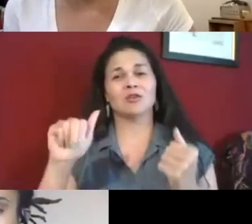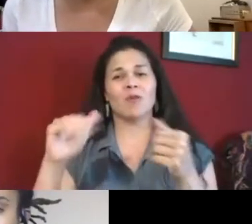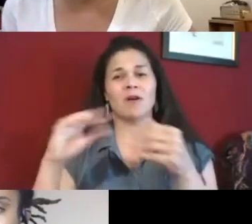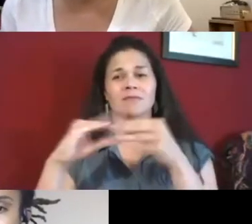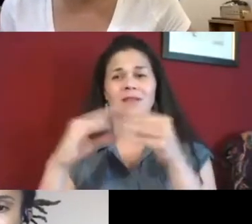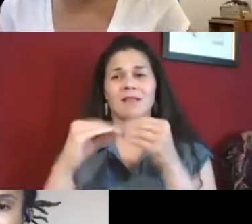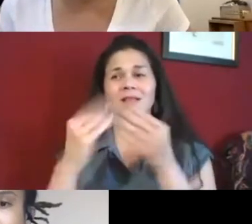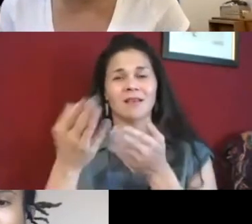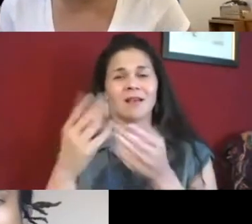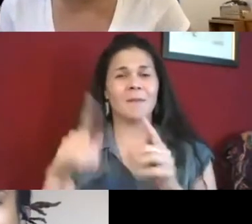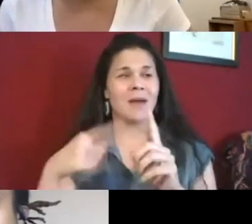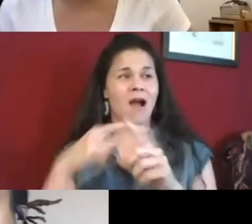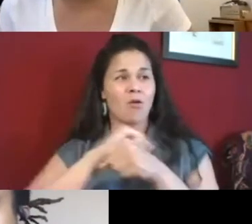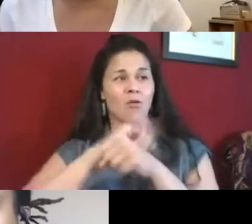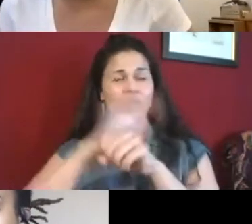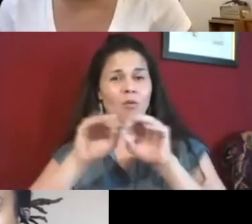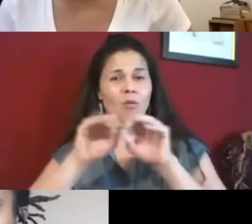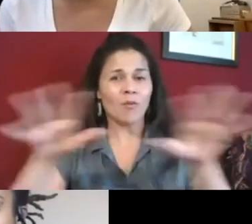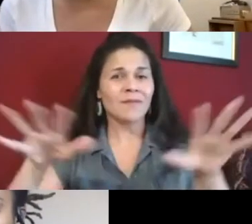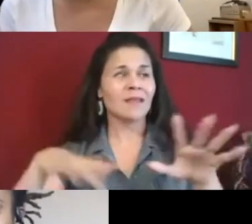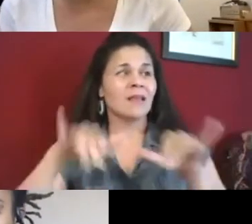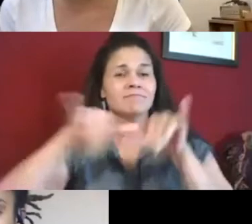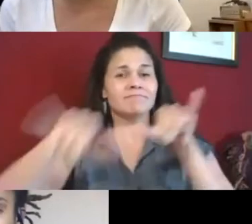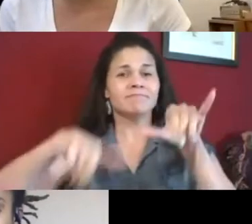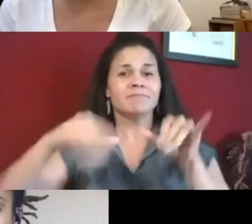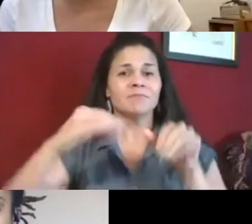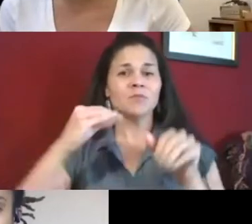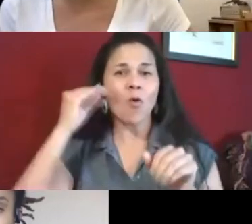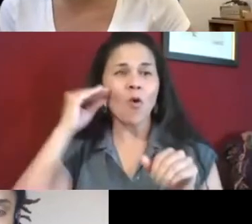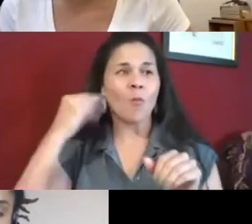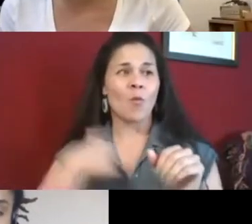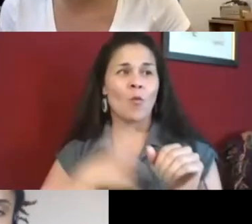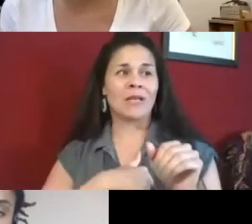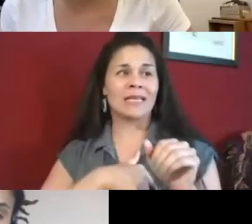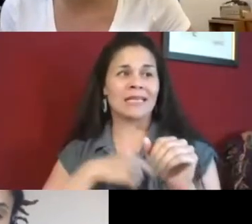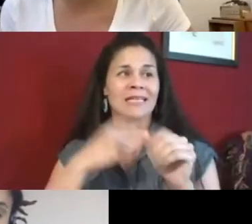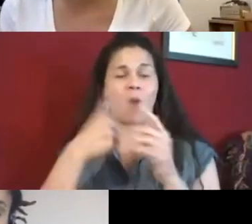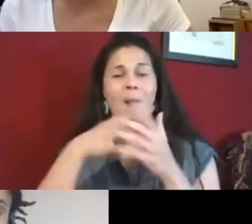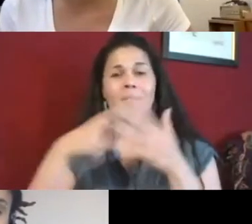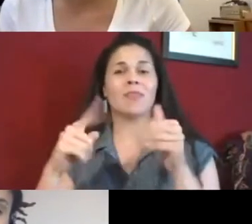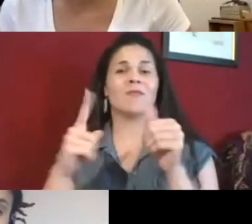a revolutionary attempt, I would say, but, with COVID-19 happening and